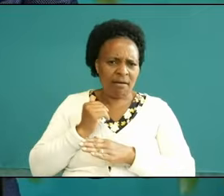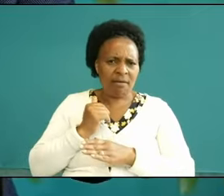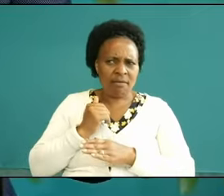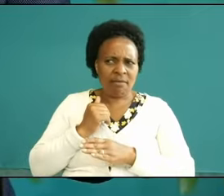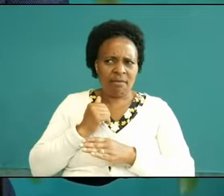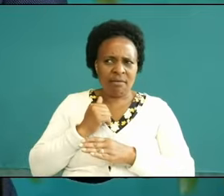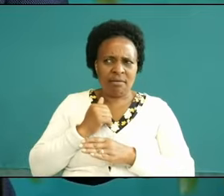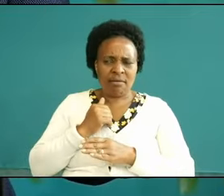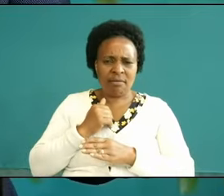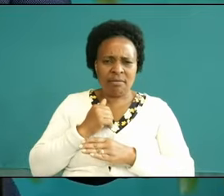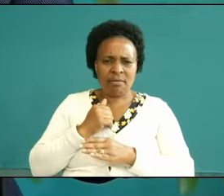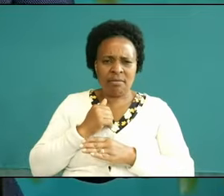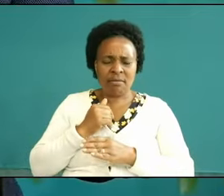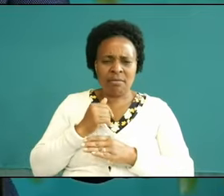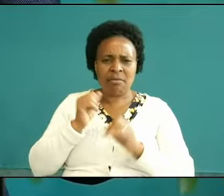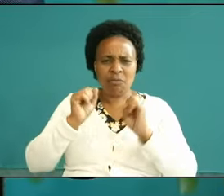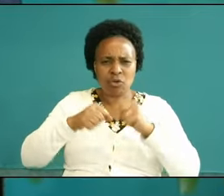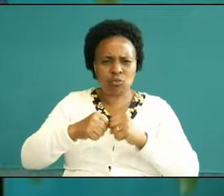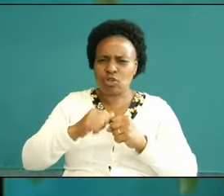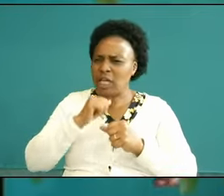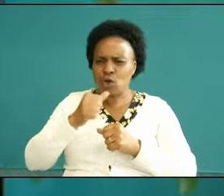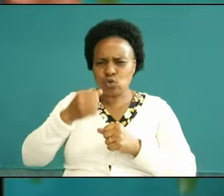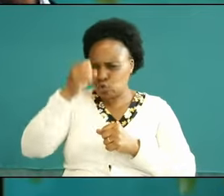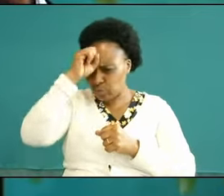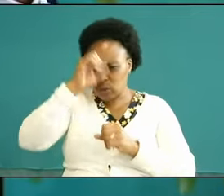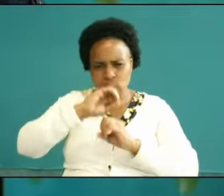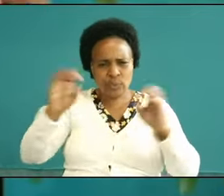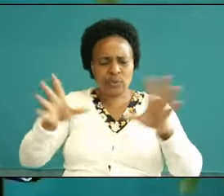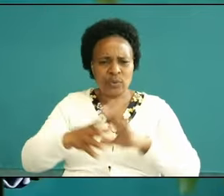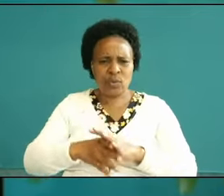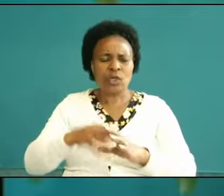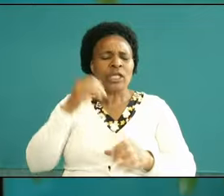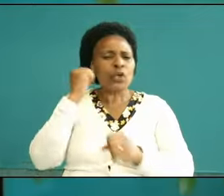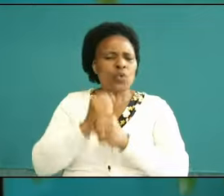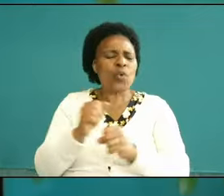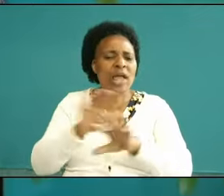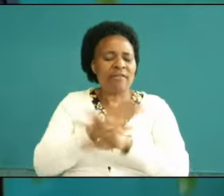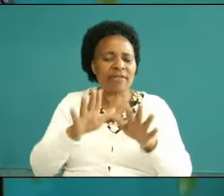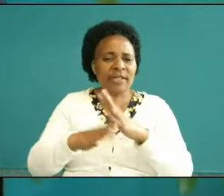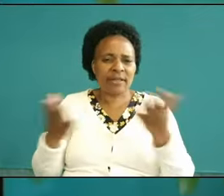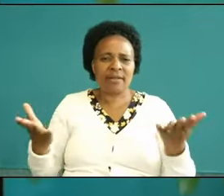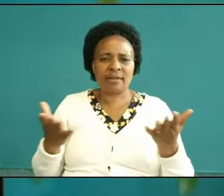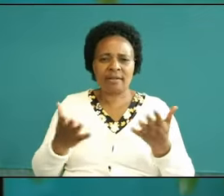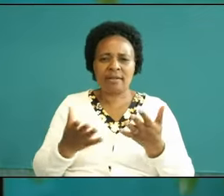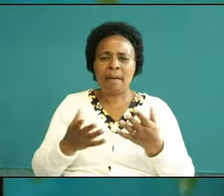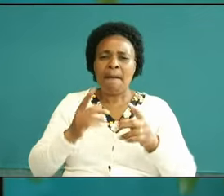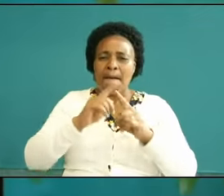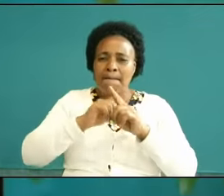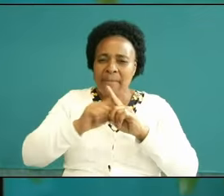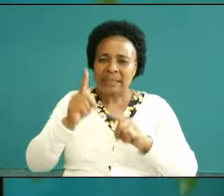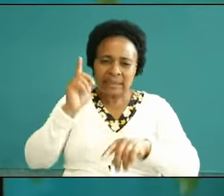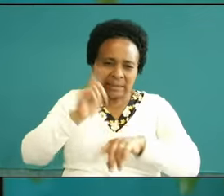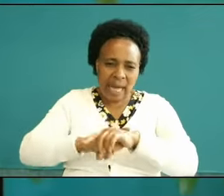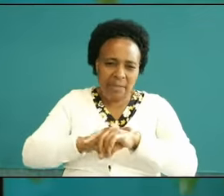but they're not stupid okay they can do what you can do but when it comes to war when it come to